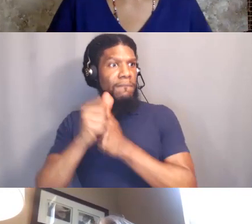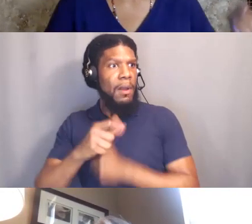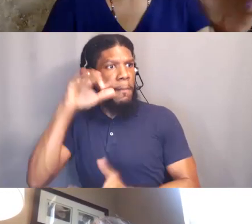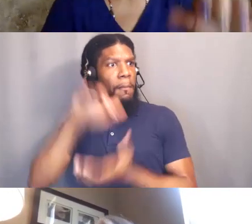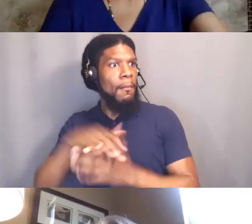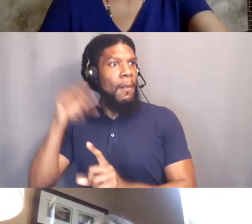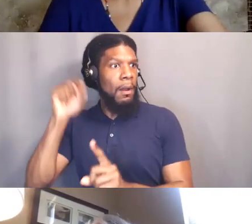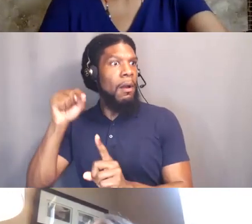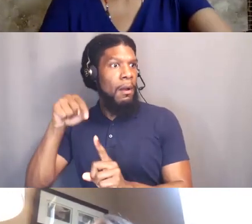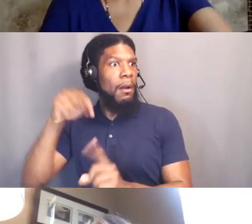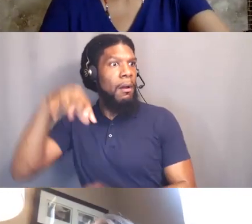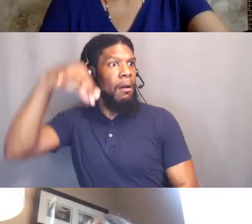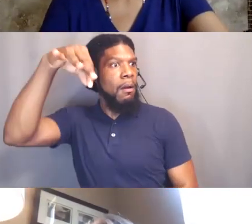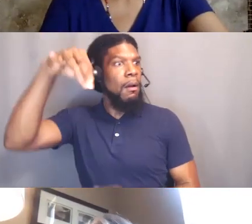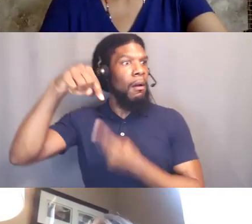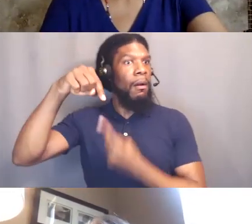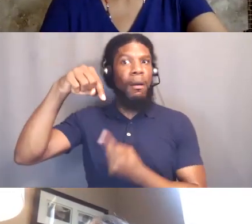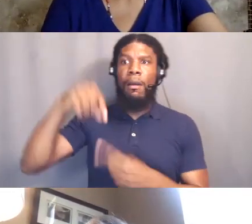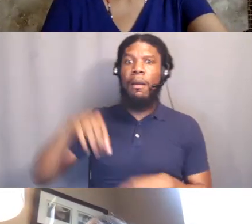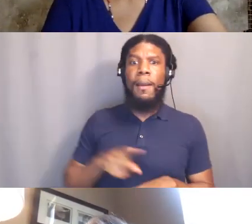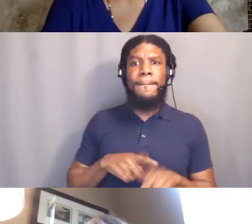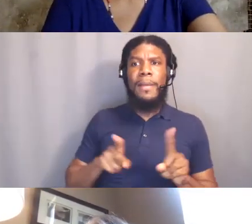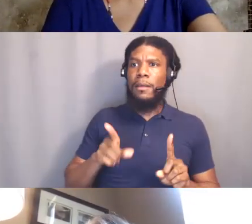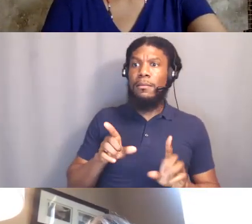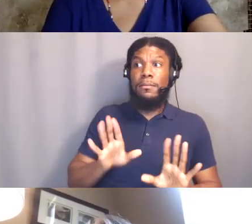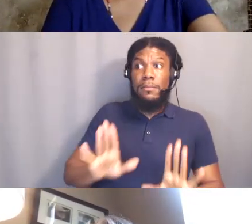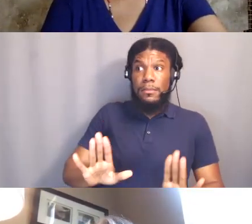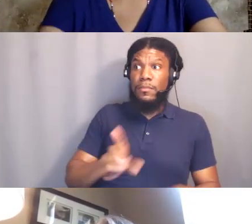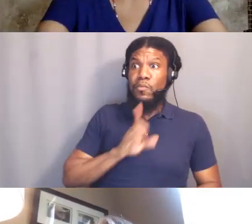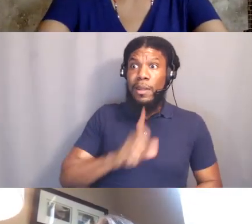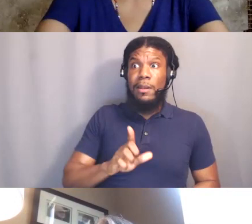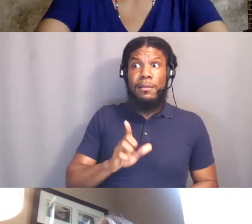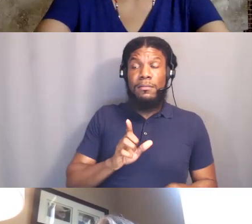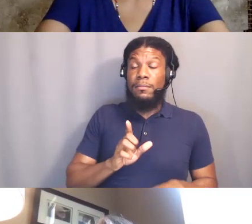it is not a Christianity I would ever recognize. And